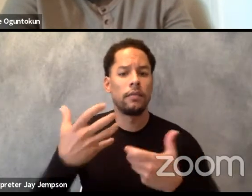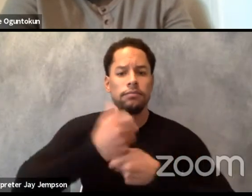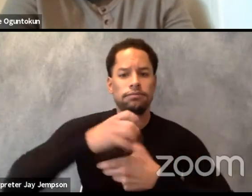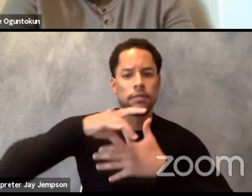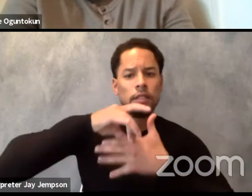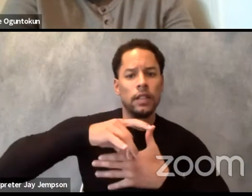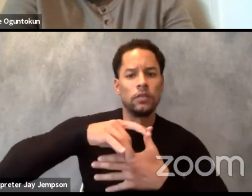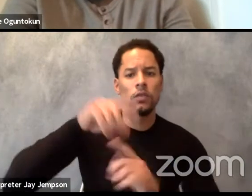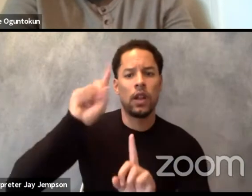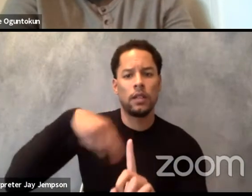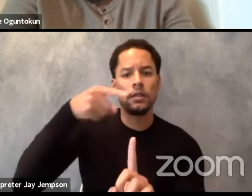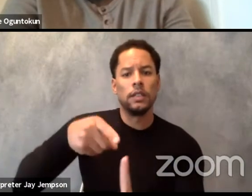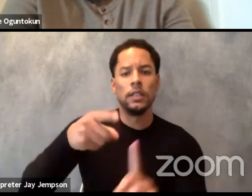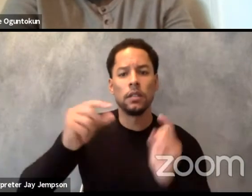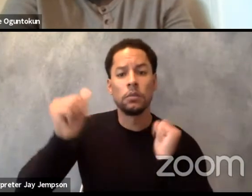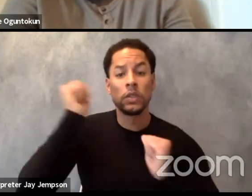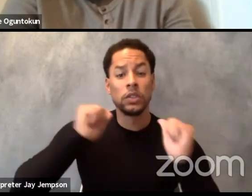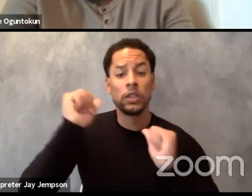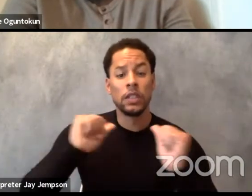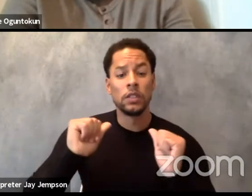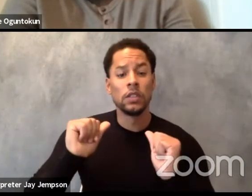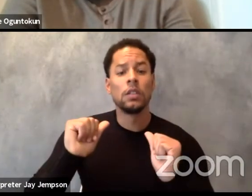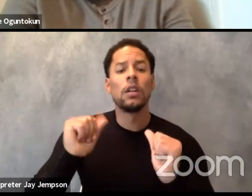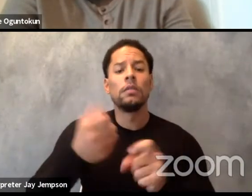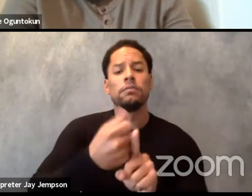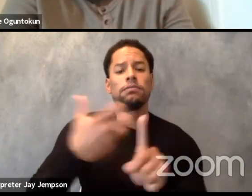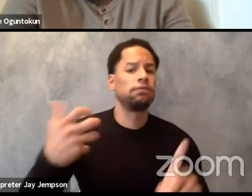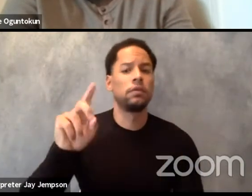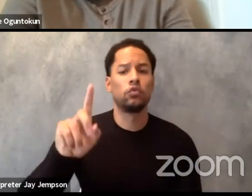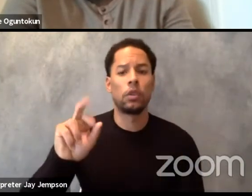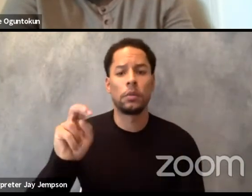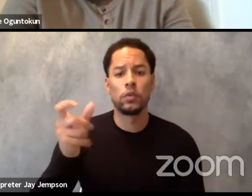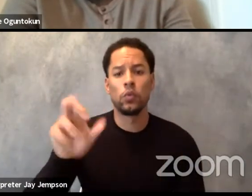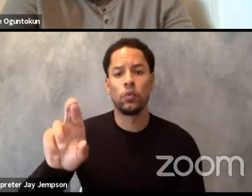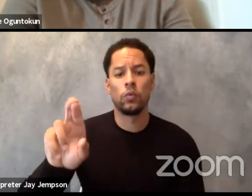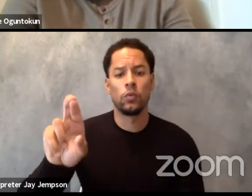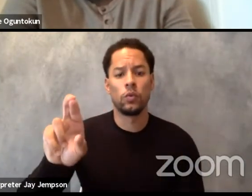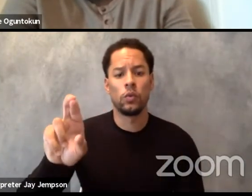and how is this an important thing in all African exchange?